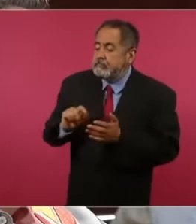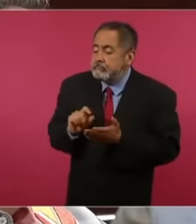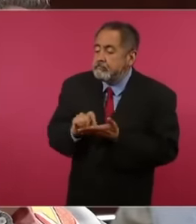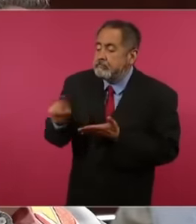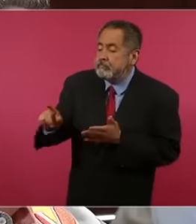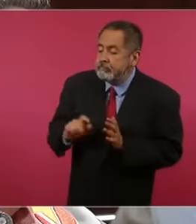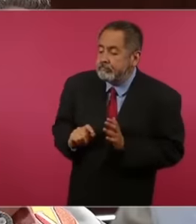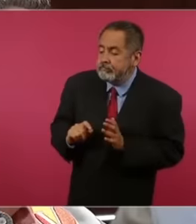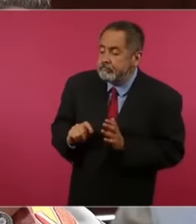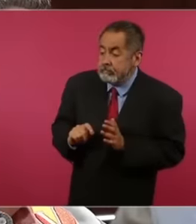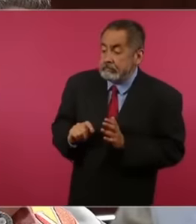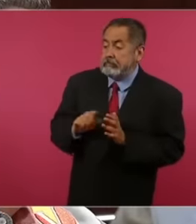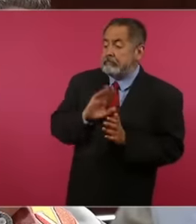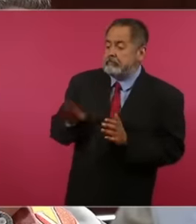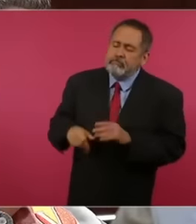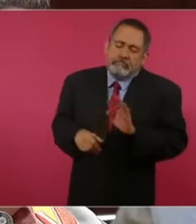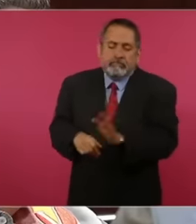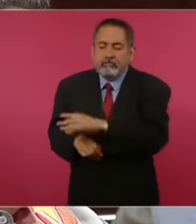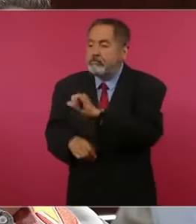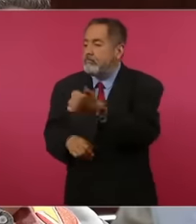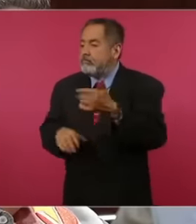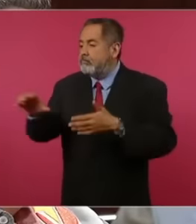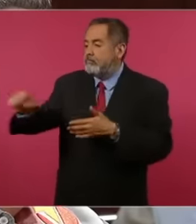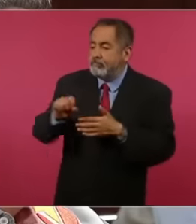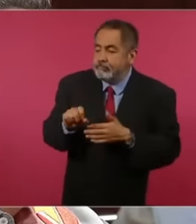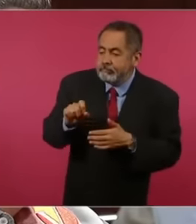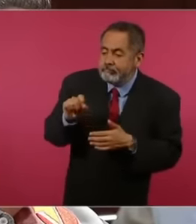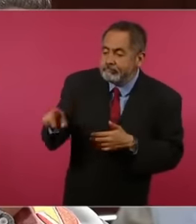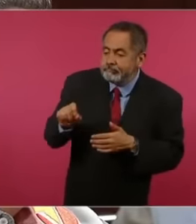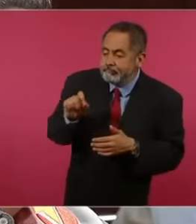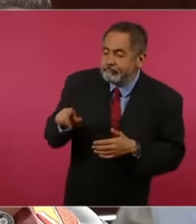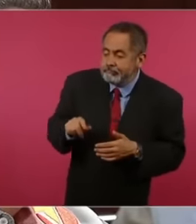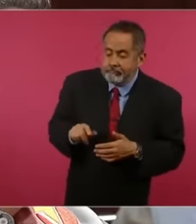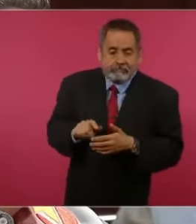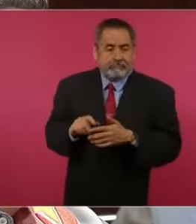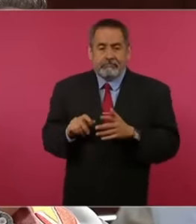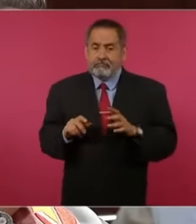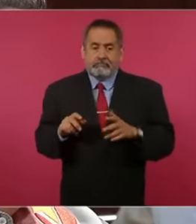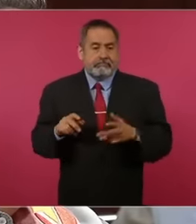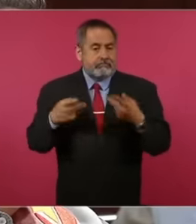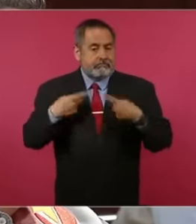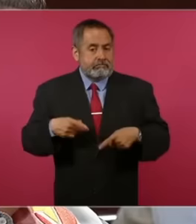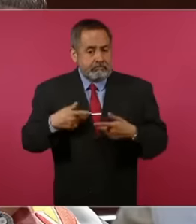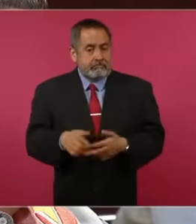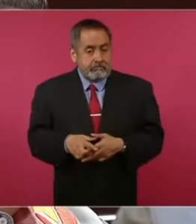in reality they only put your health at risk. All these laboratories make each